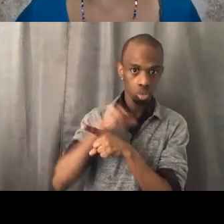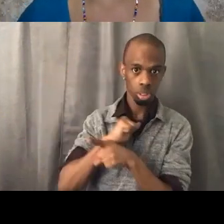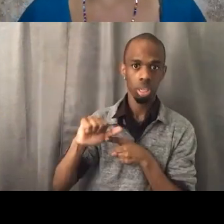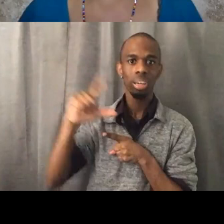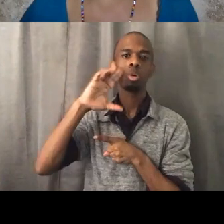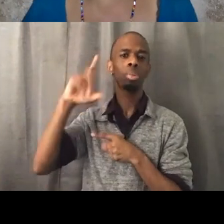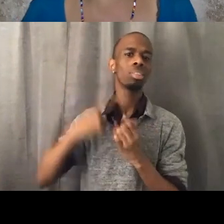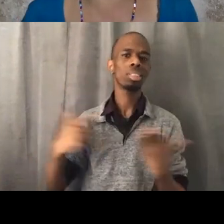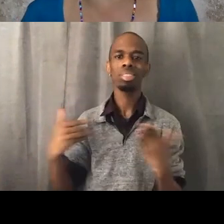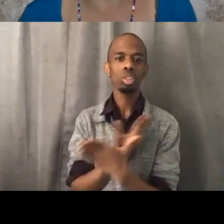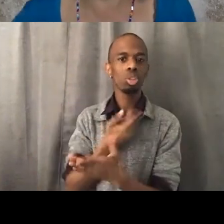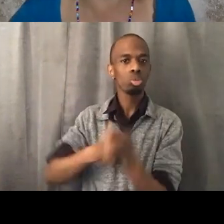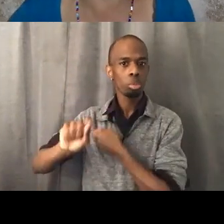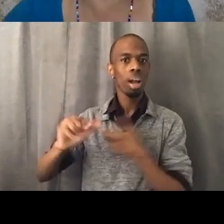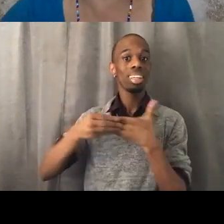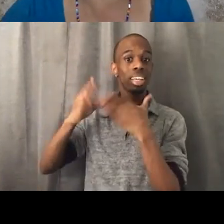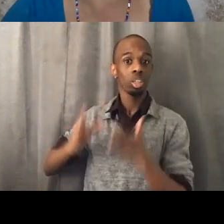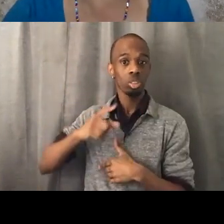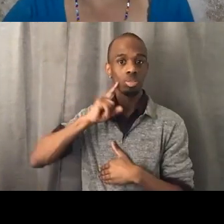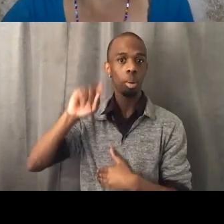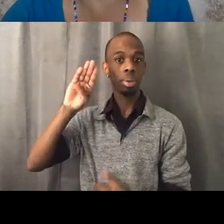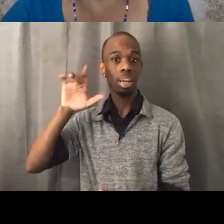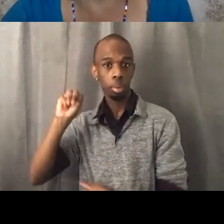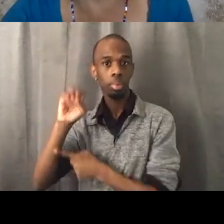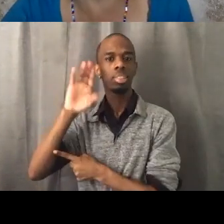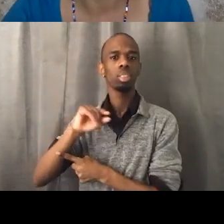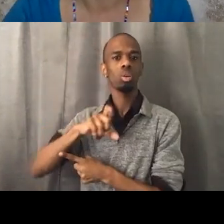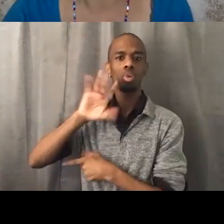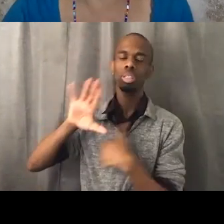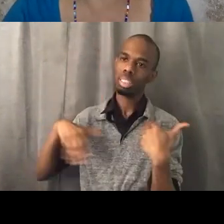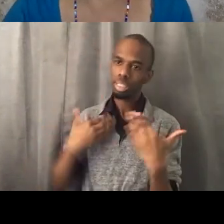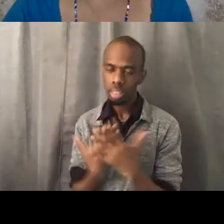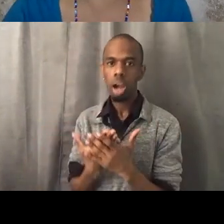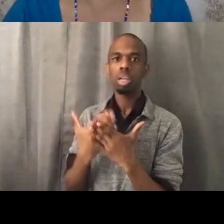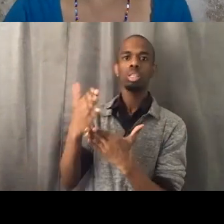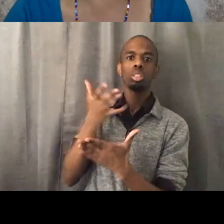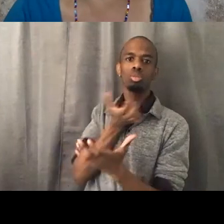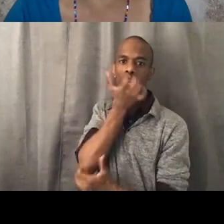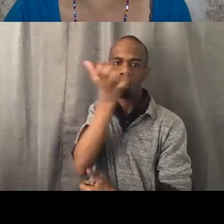So, I'll be on with the entire grassroots leadership team. So please join.